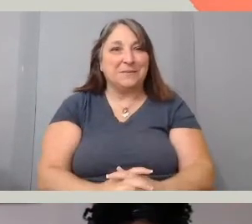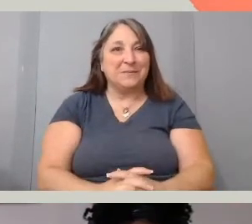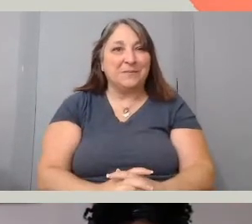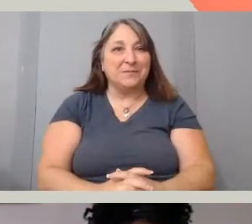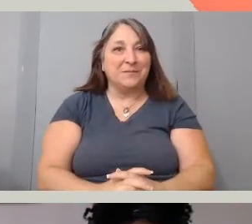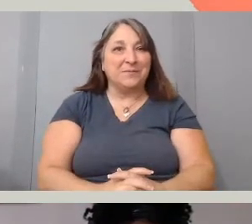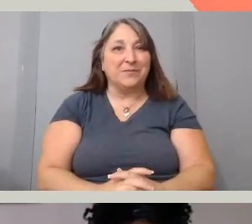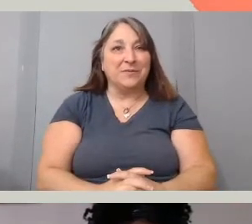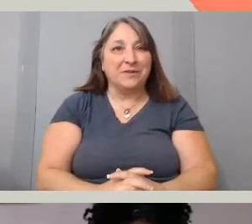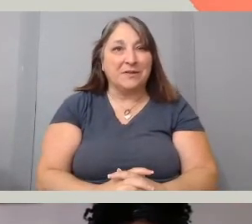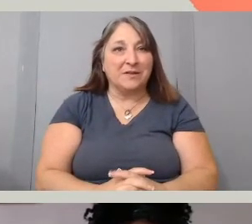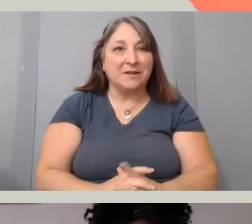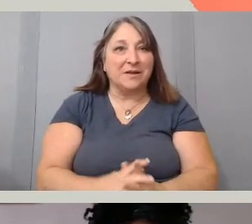I think over the years,